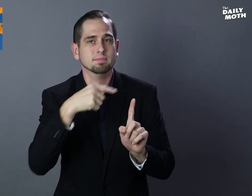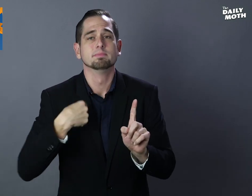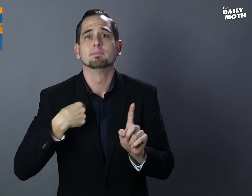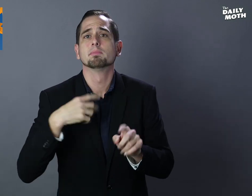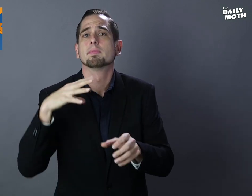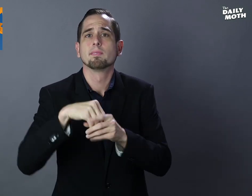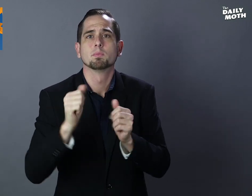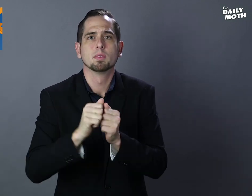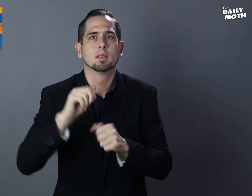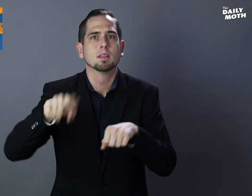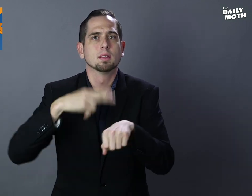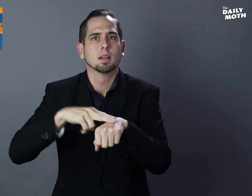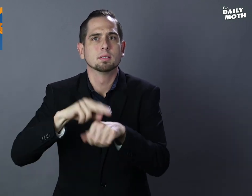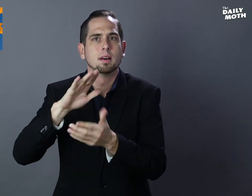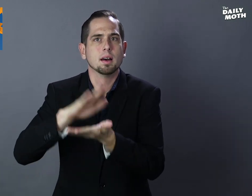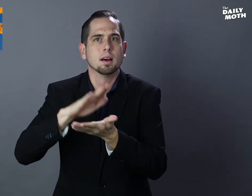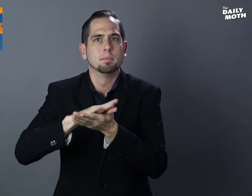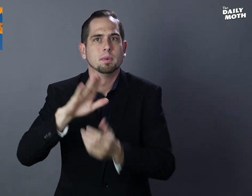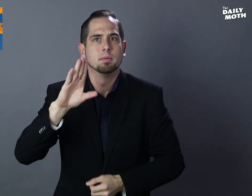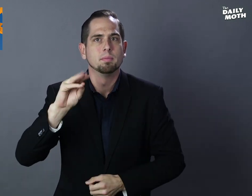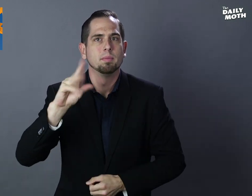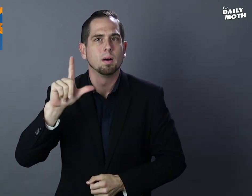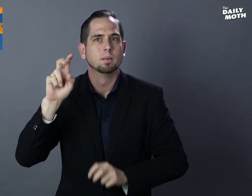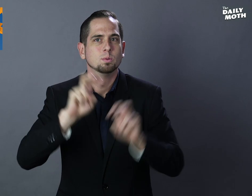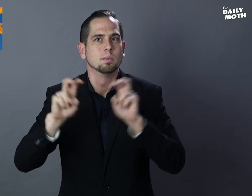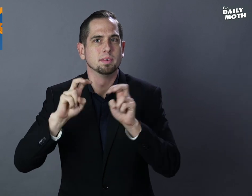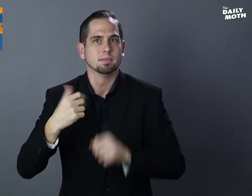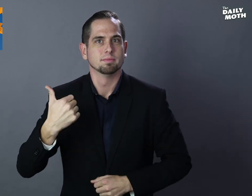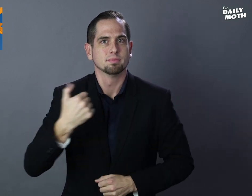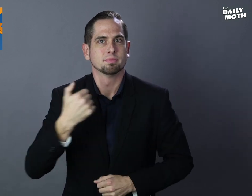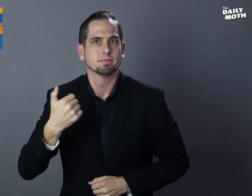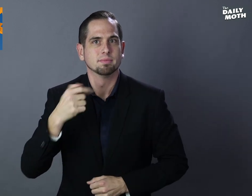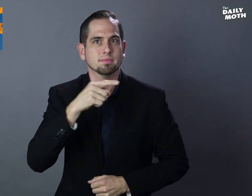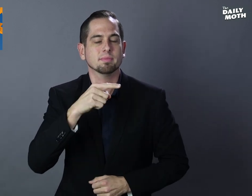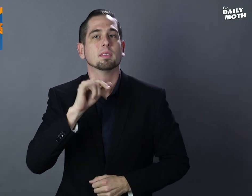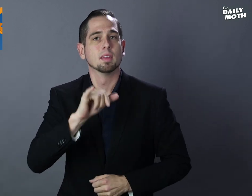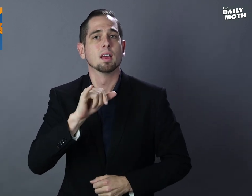I was involved with the National Academic Bowl tournament